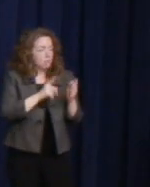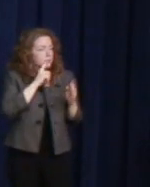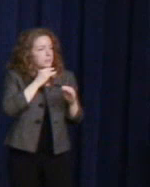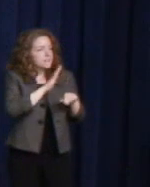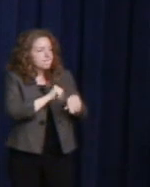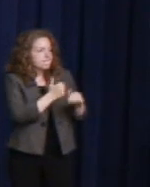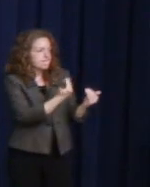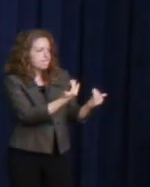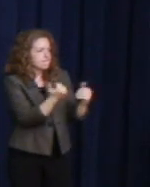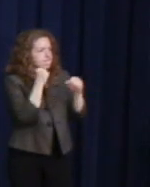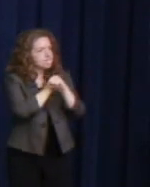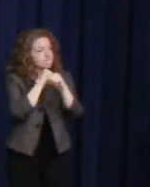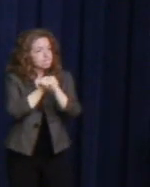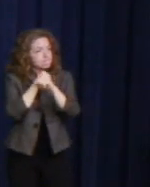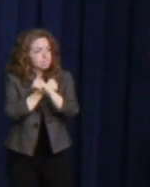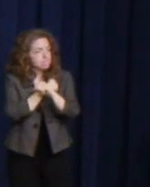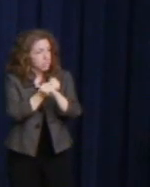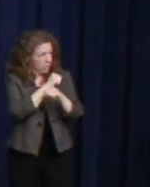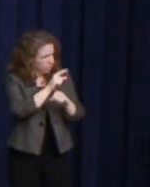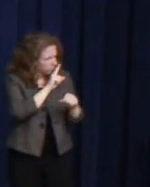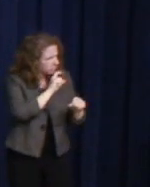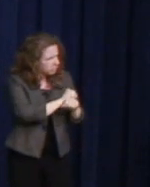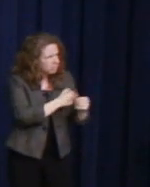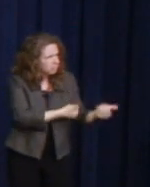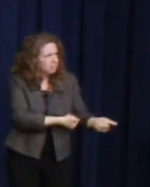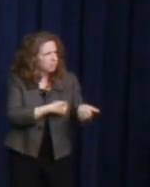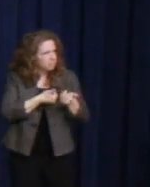A call to be visible where too many of us are not.